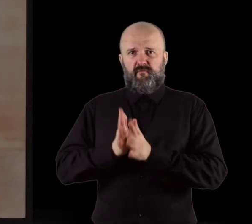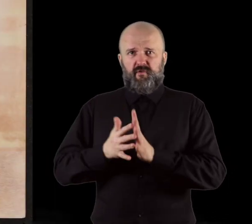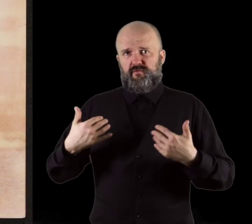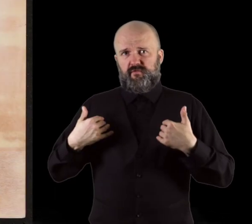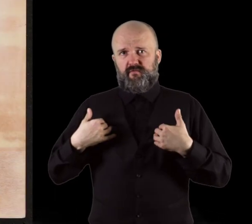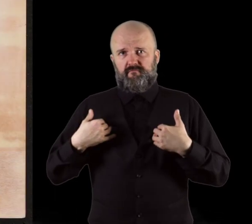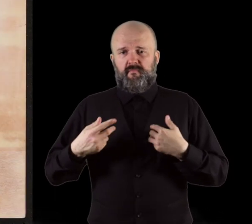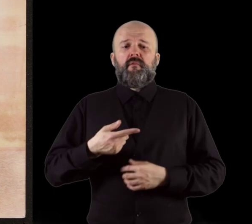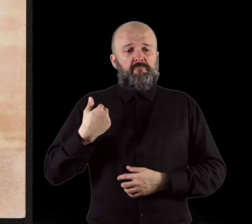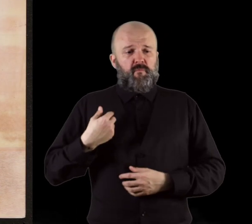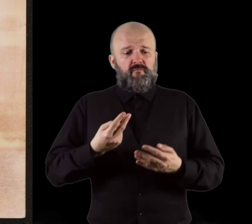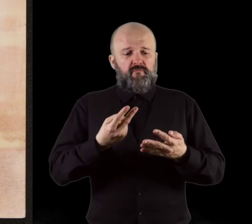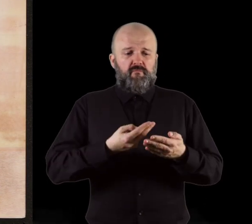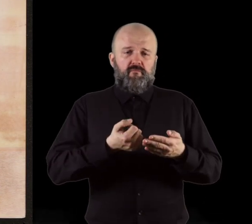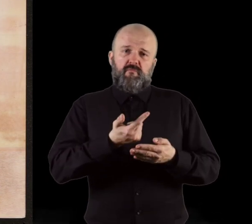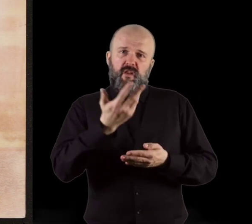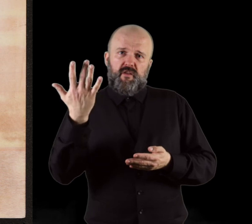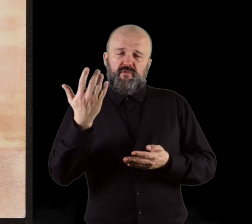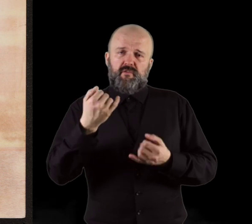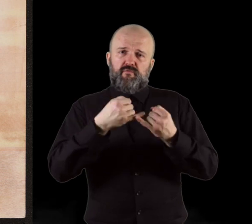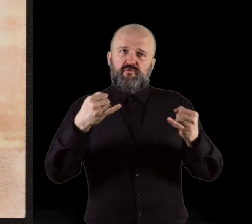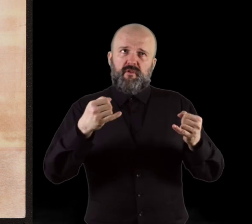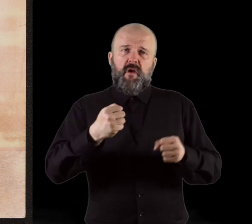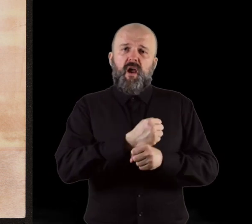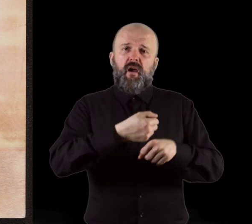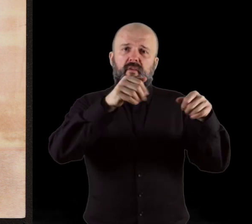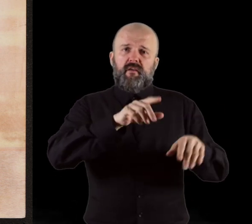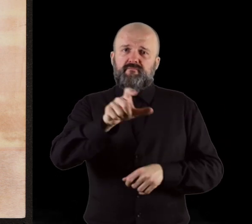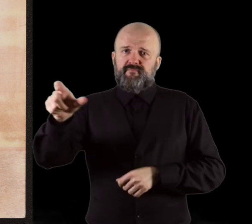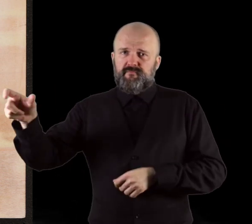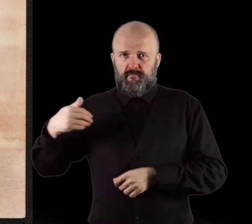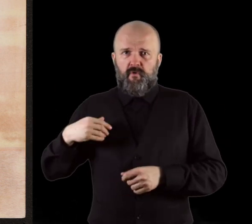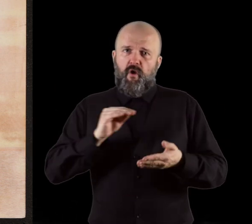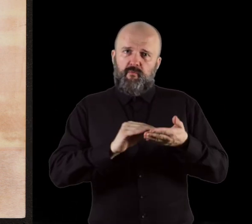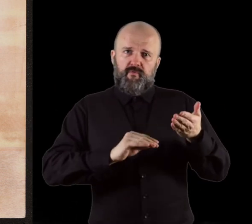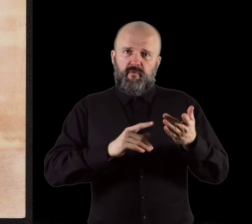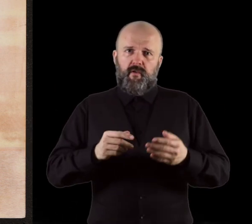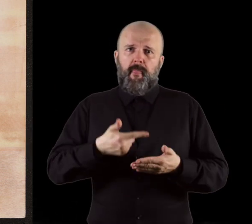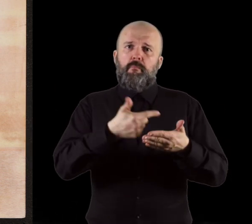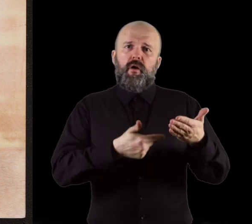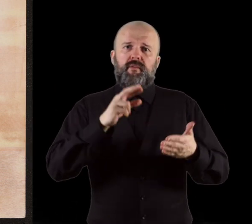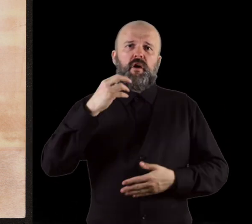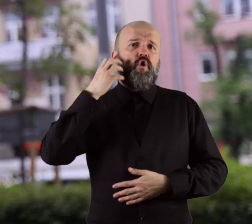The numerous cafes in Leszno were described by the poet Stanisław Różycki. He wrote: